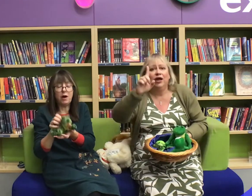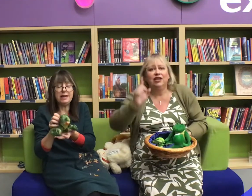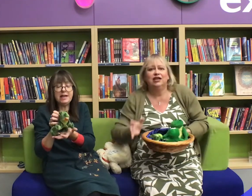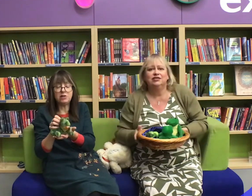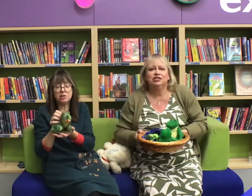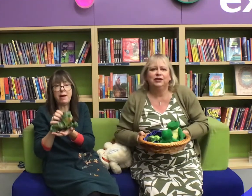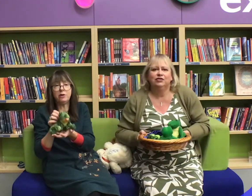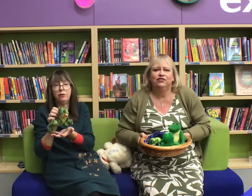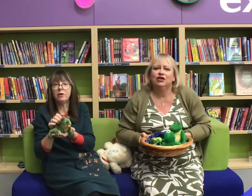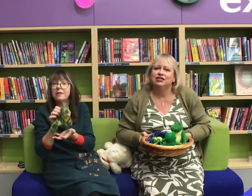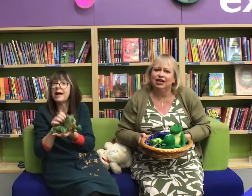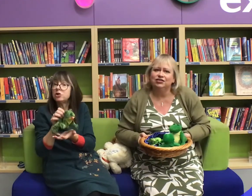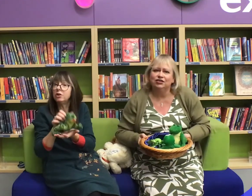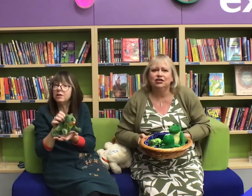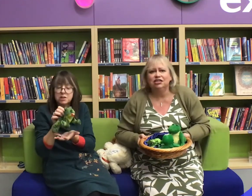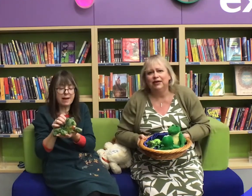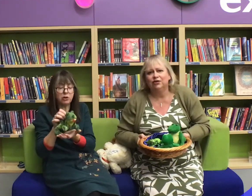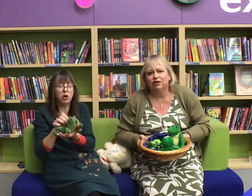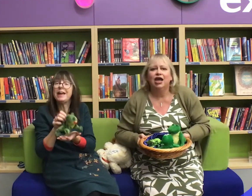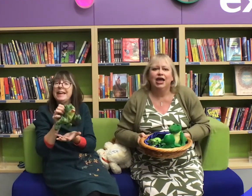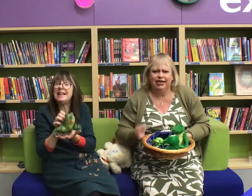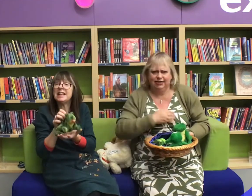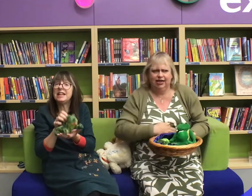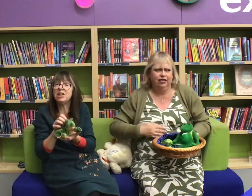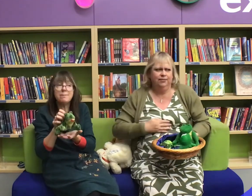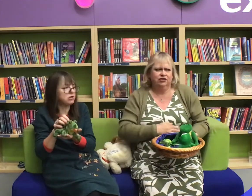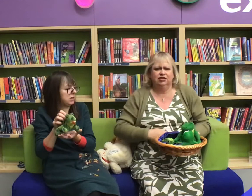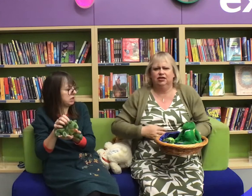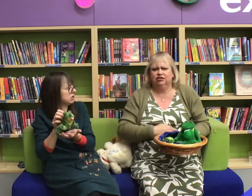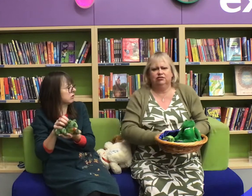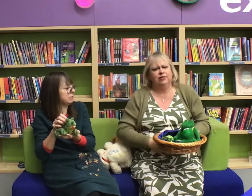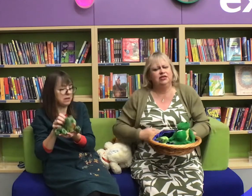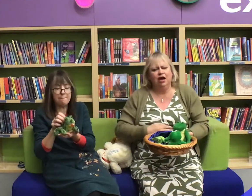One little speckled frog sat on a speckled log eating the most delicious grubs yum yum!